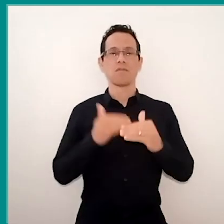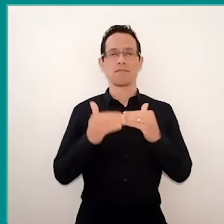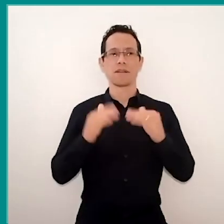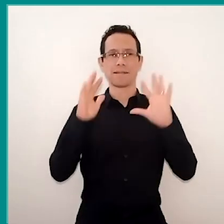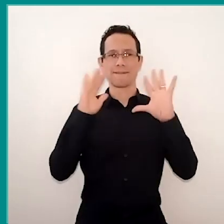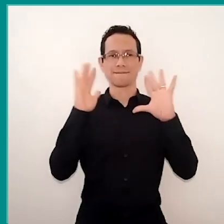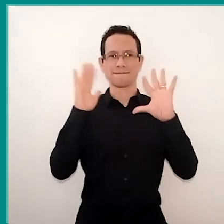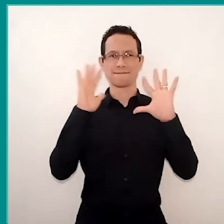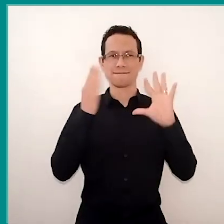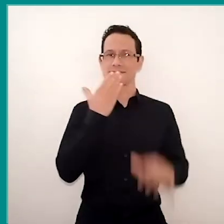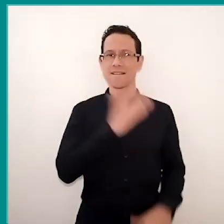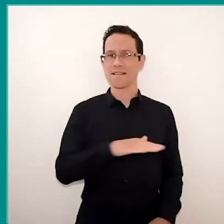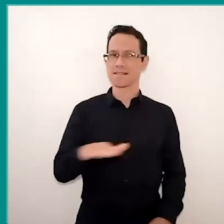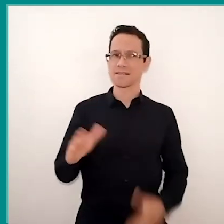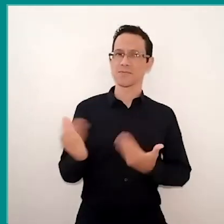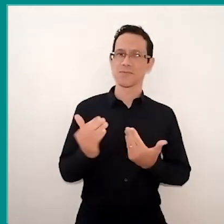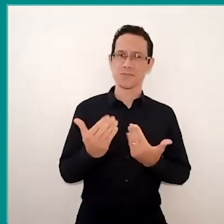thinking about the teenager, thinking about the young man.